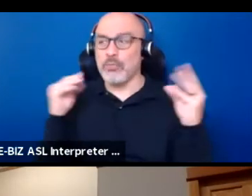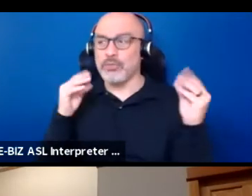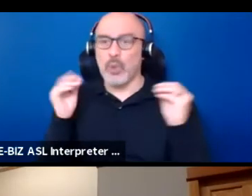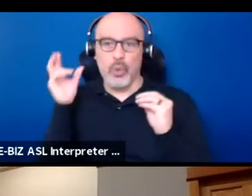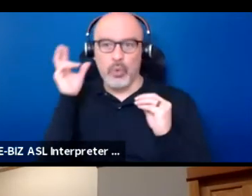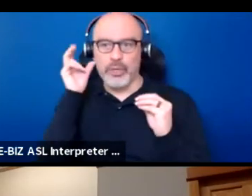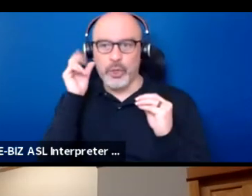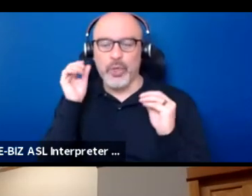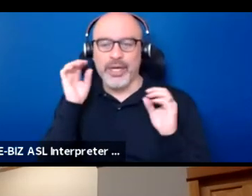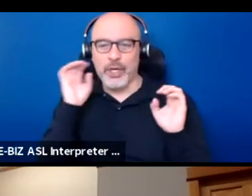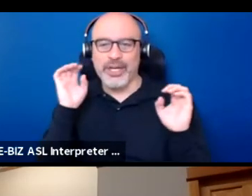Juggle the muting part.